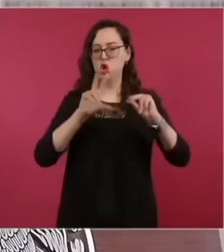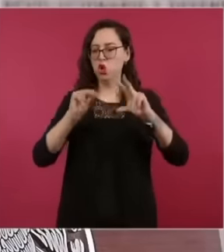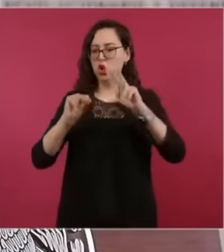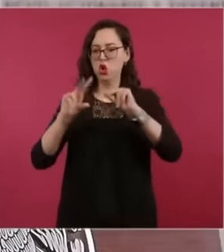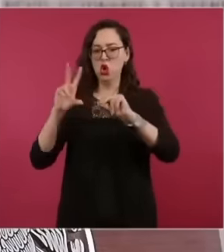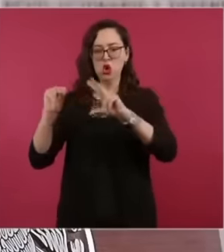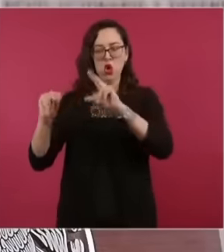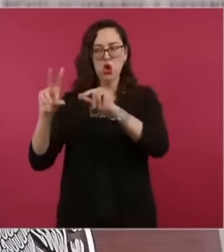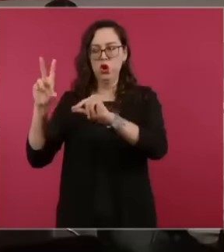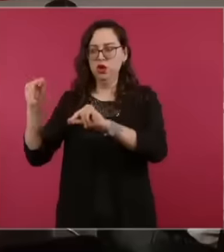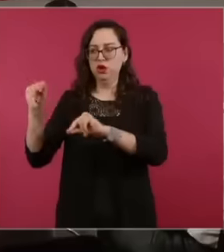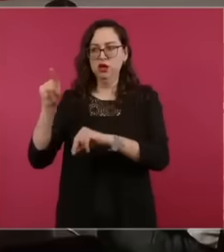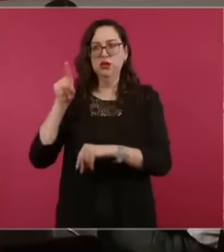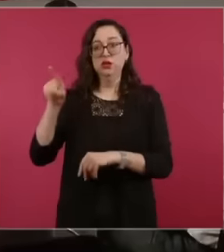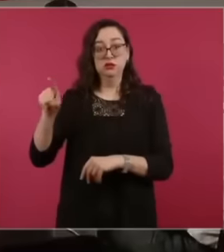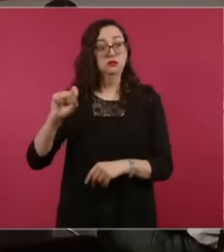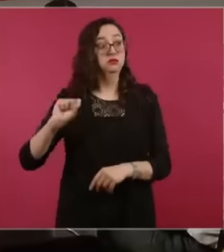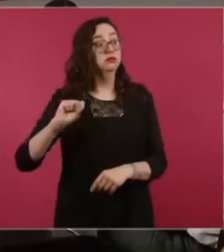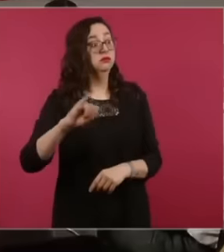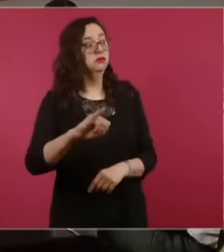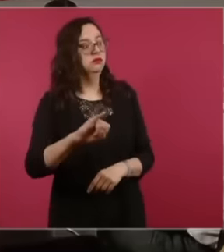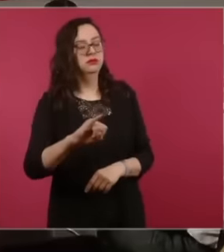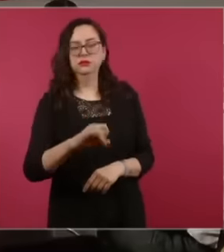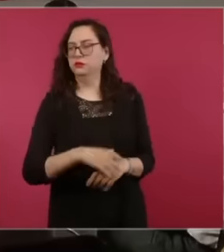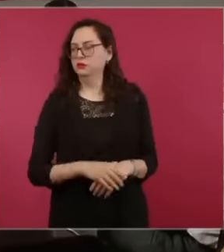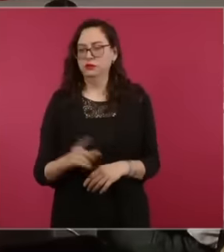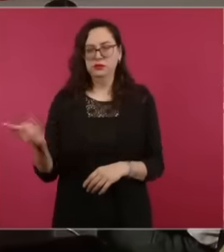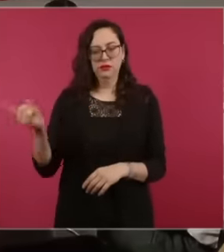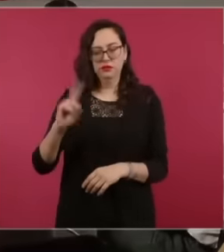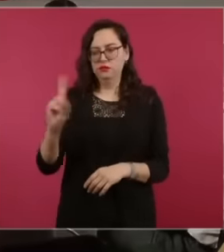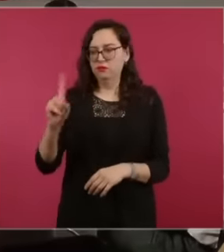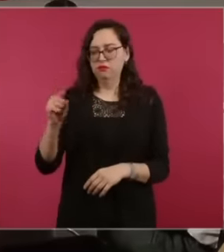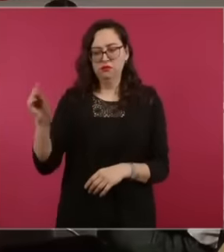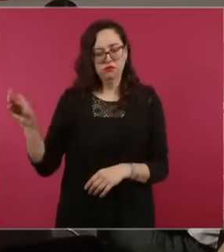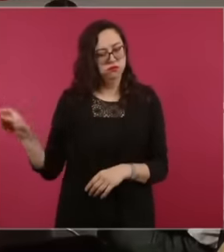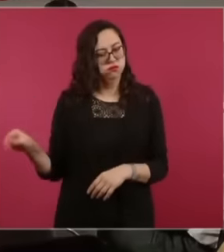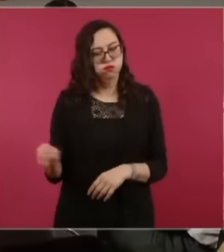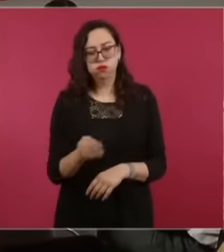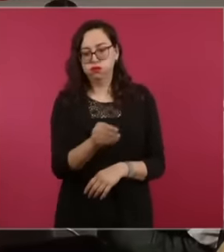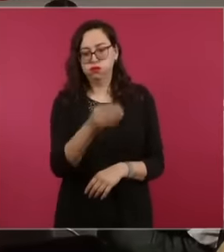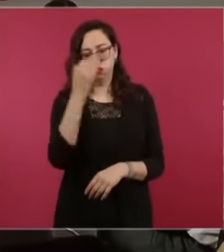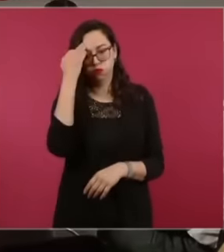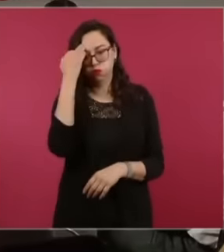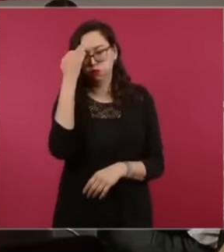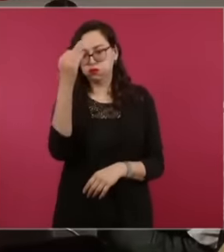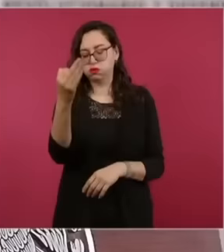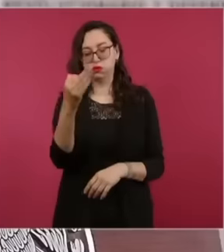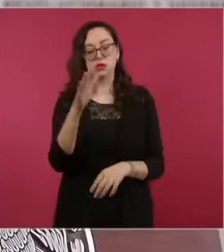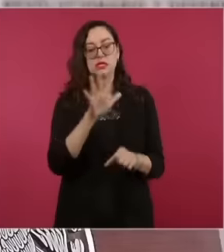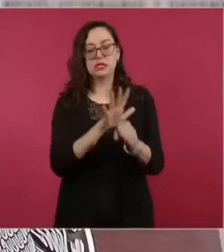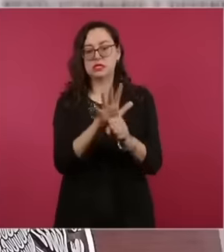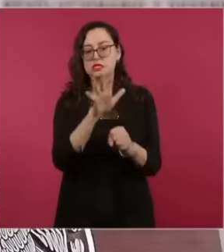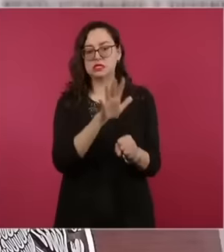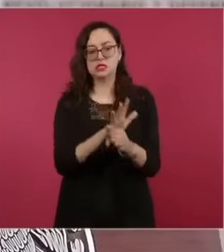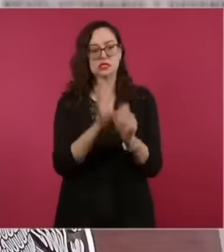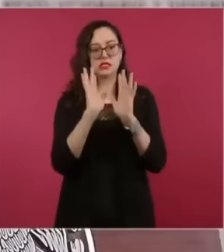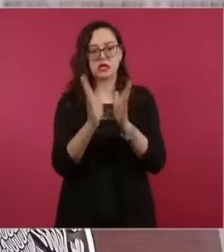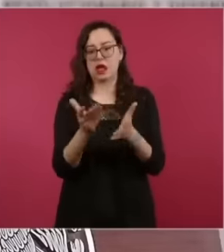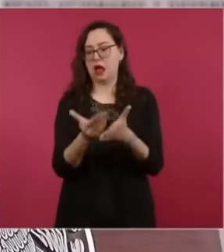chamber determined in numerous cases that this case had already been debated in numerous judicial precedents.